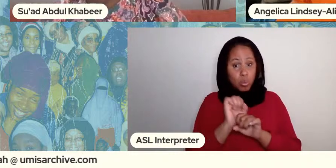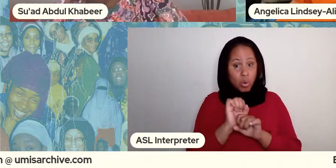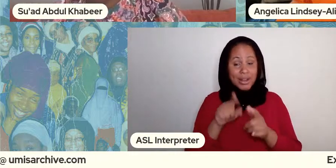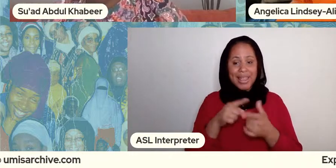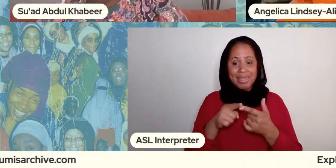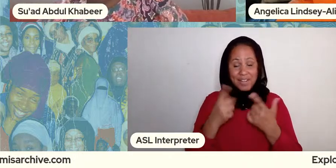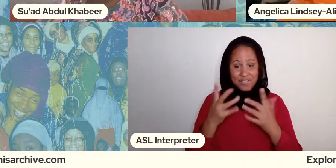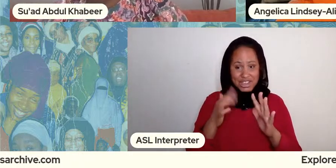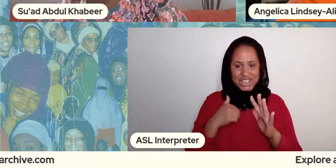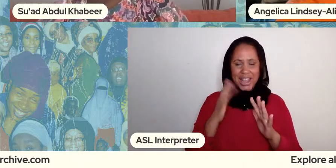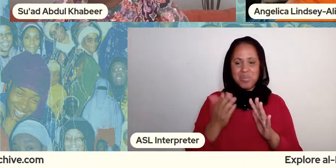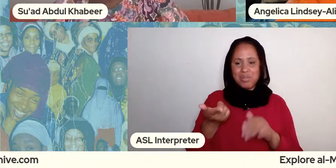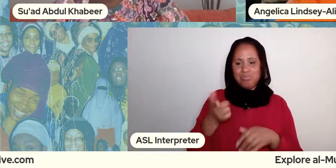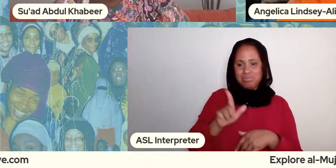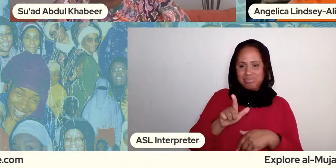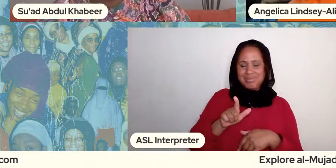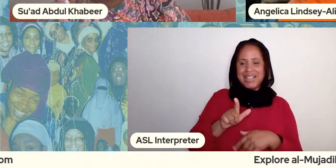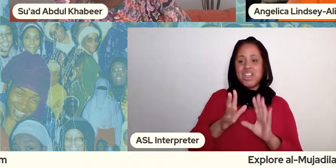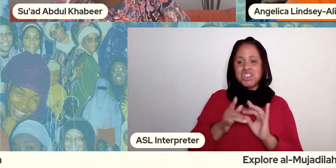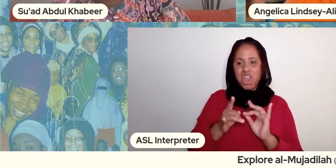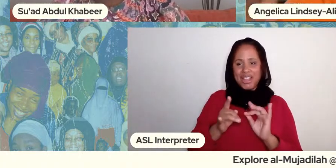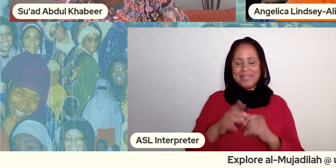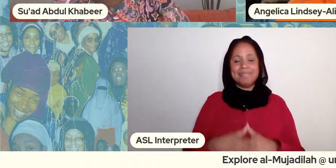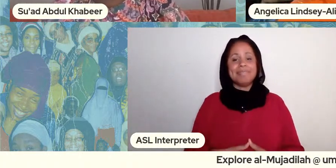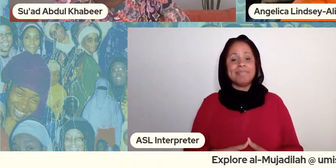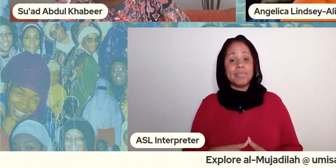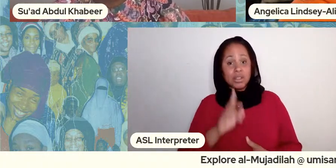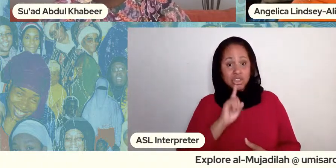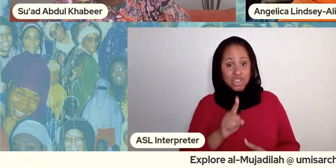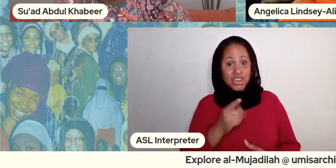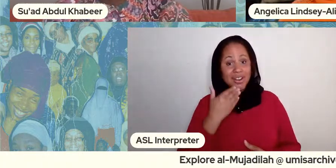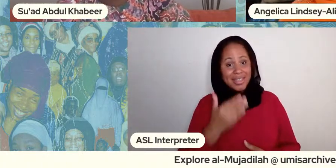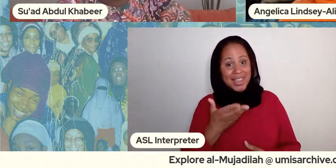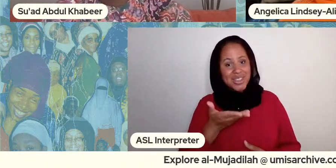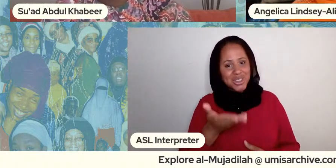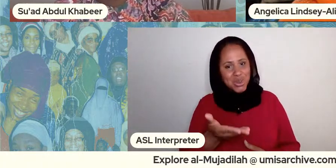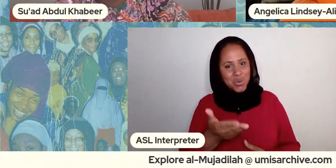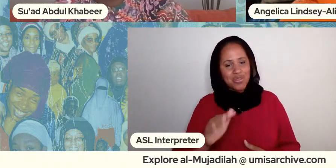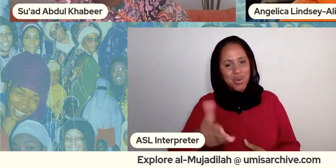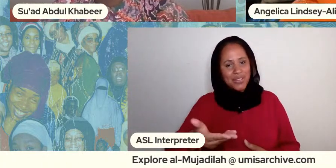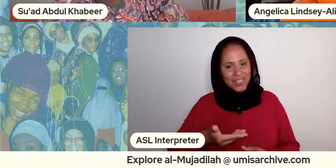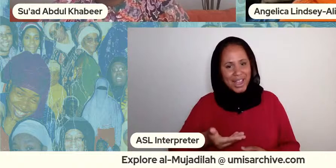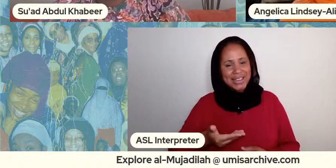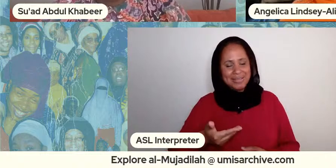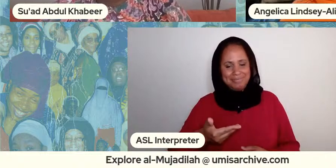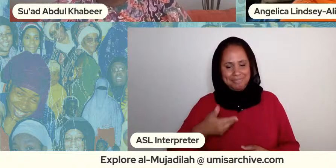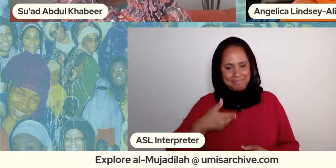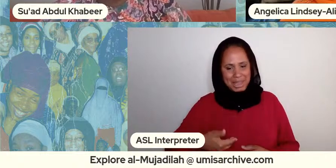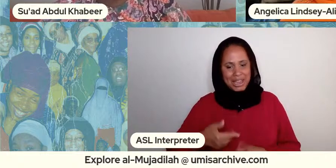about these okay i'm sure i want to thank you for inviting me to to be a part of this conversation i